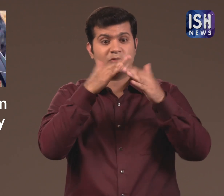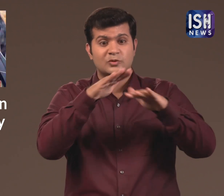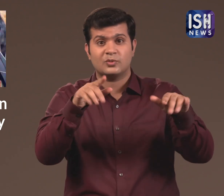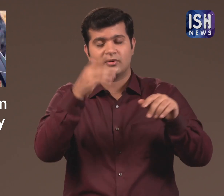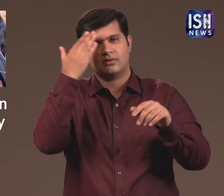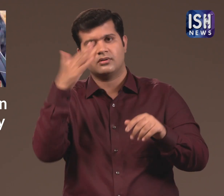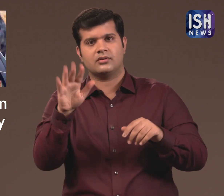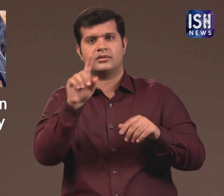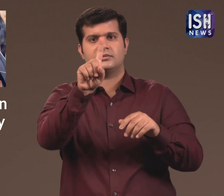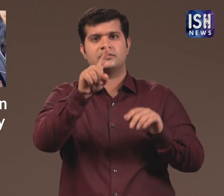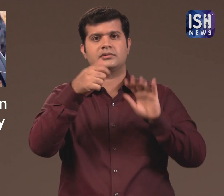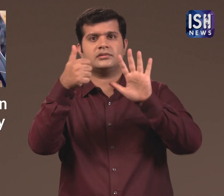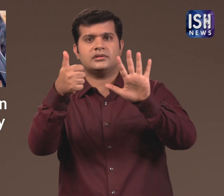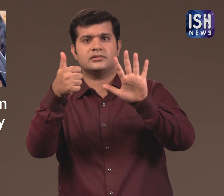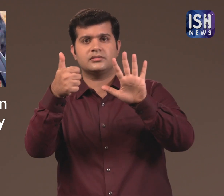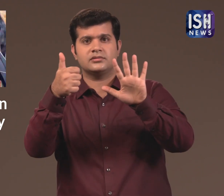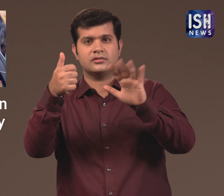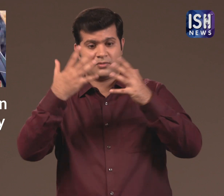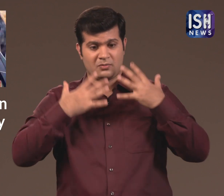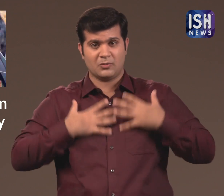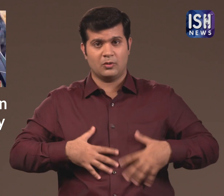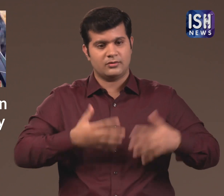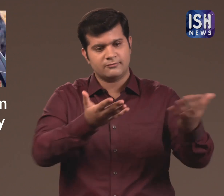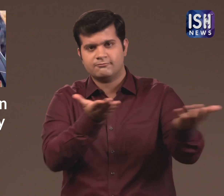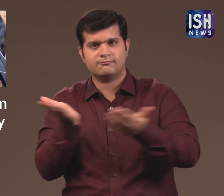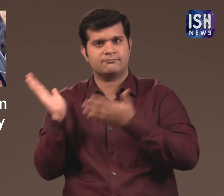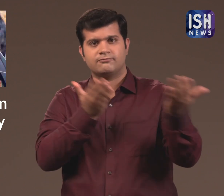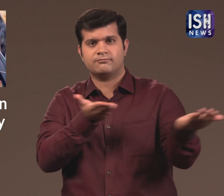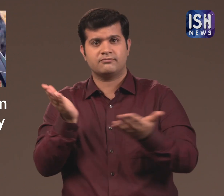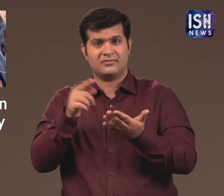and brought out the bodies of the 16 students who died.